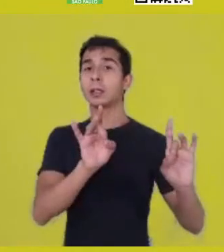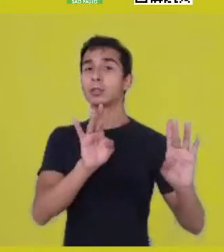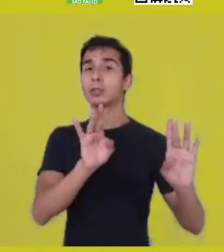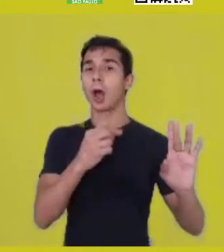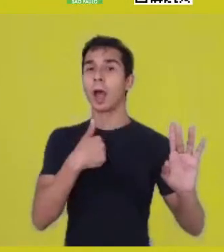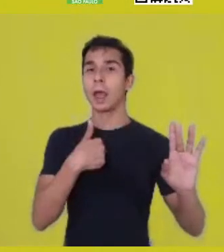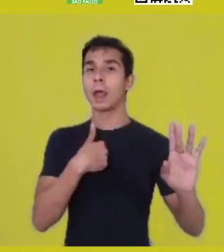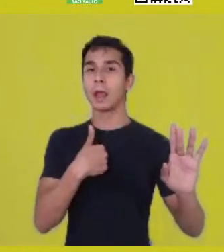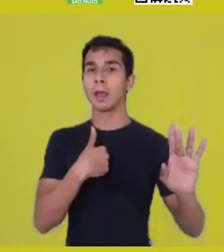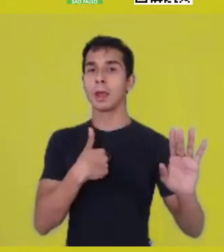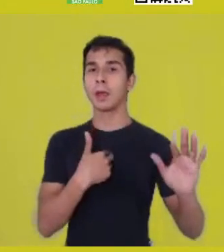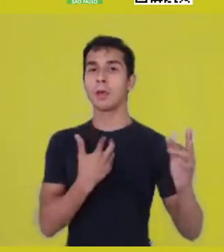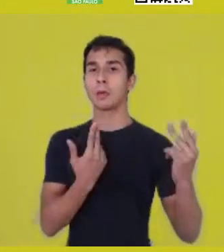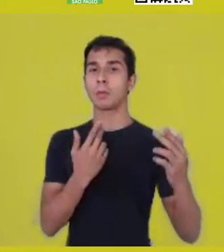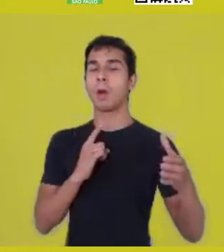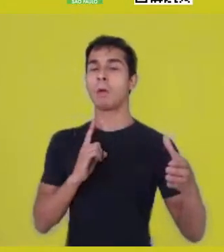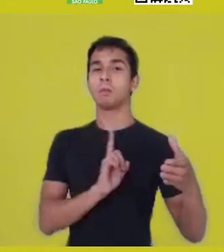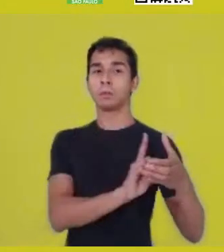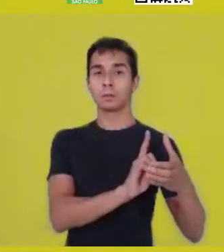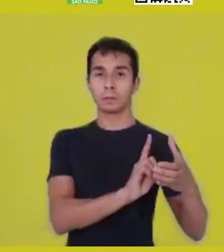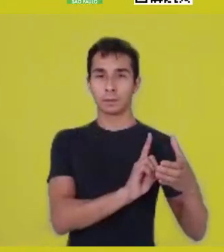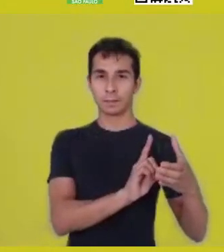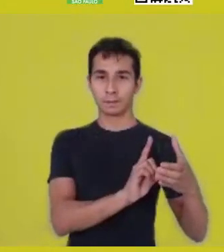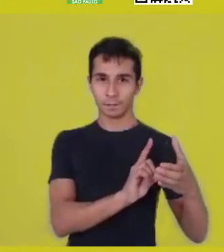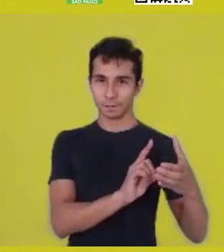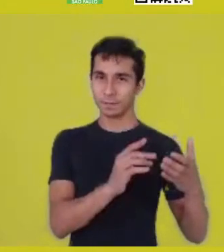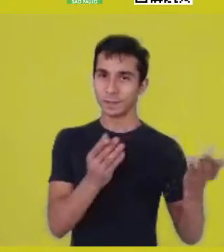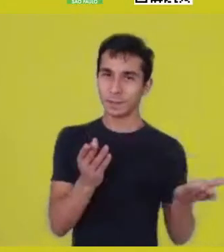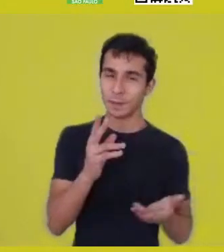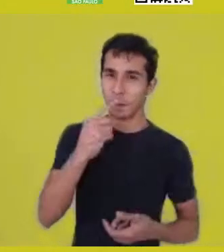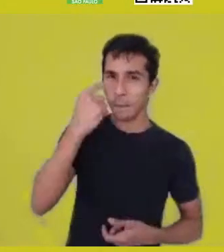and if we think about the mirror of truth,